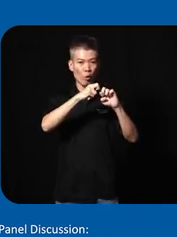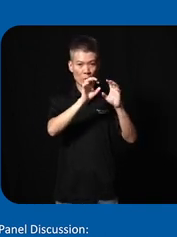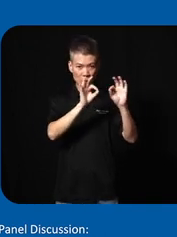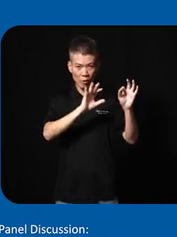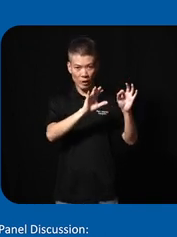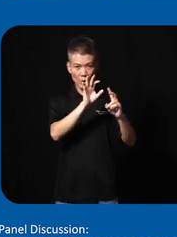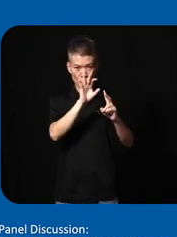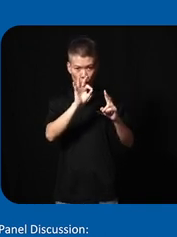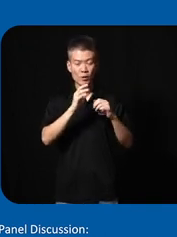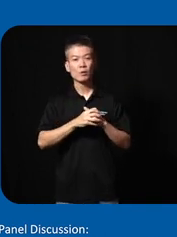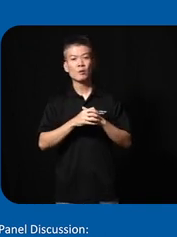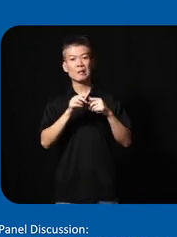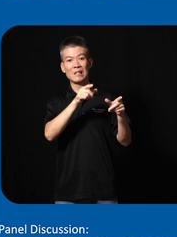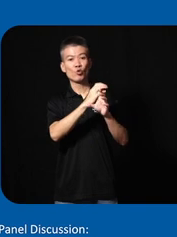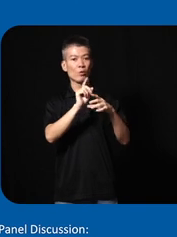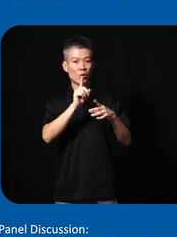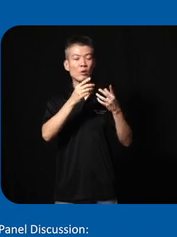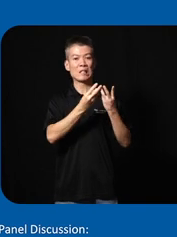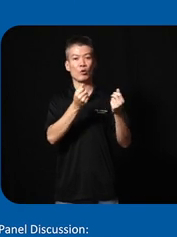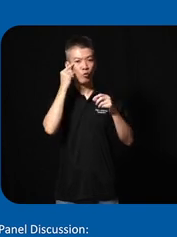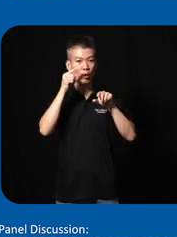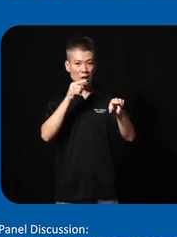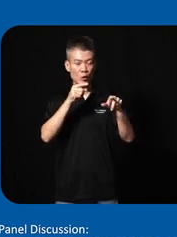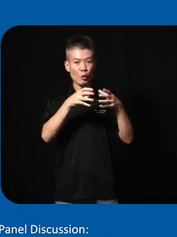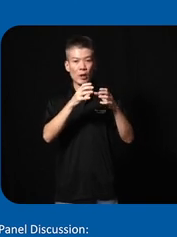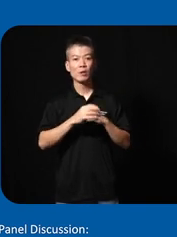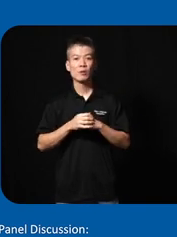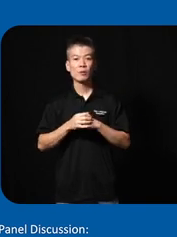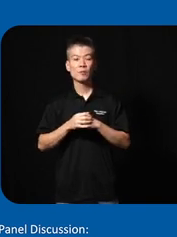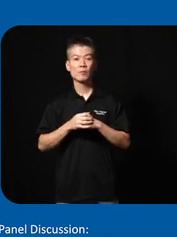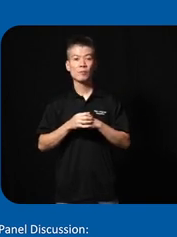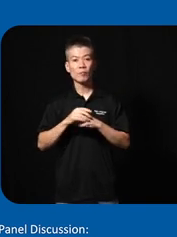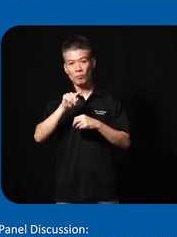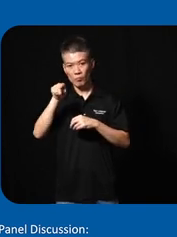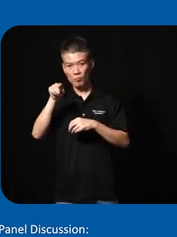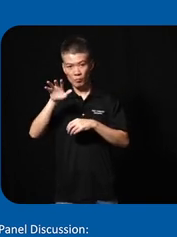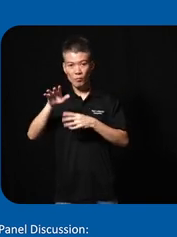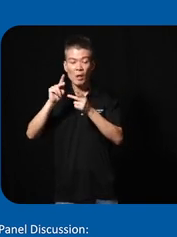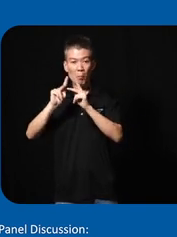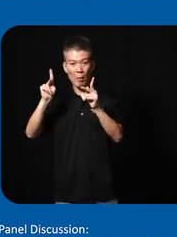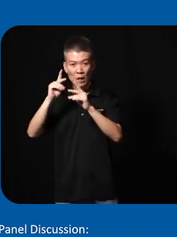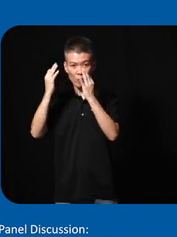their choice and they create a solution for it together then there's a public Festival where